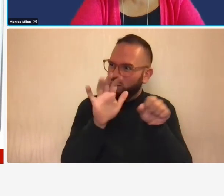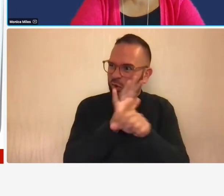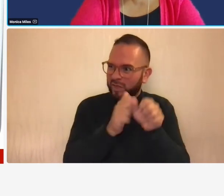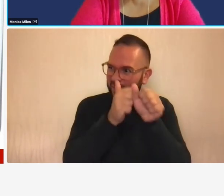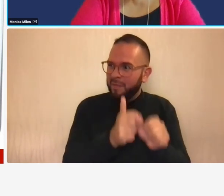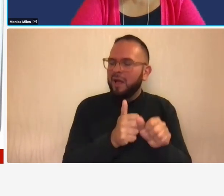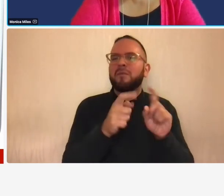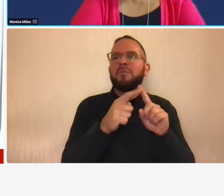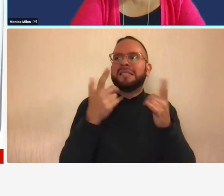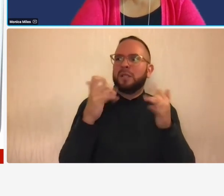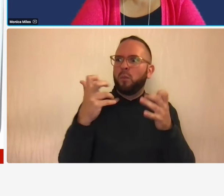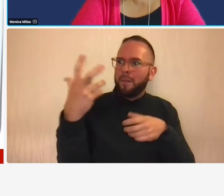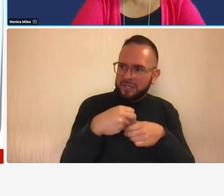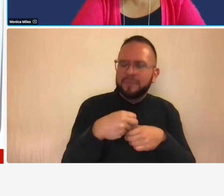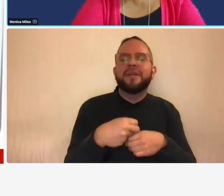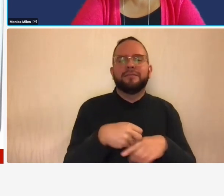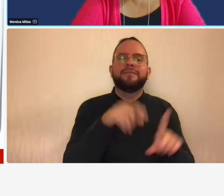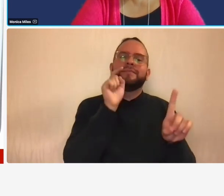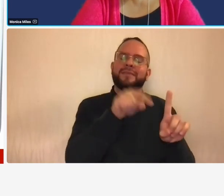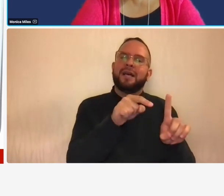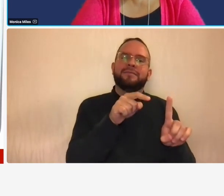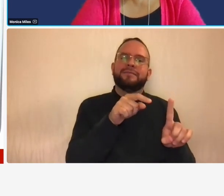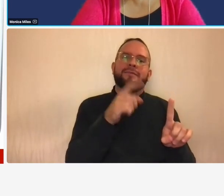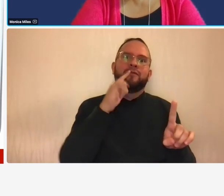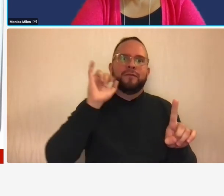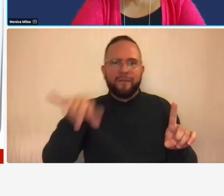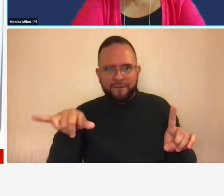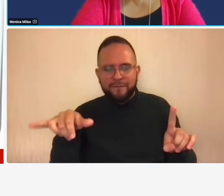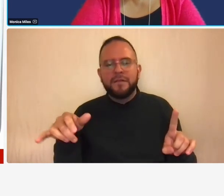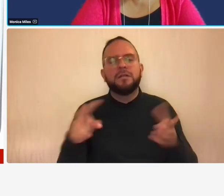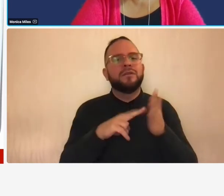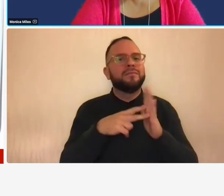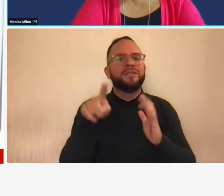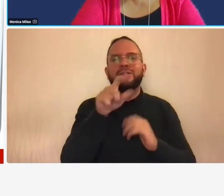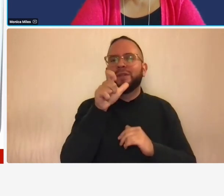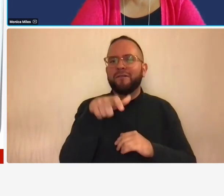participate that is the upside so that means you don't have to wait you know you're not